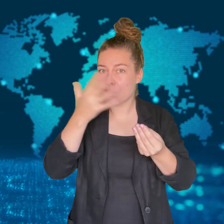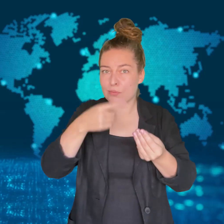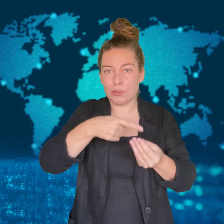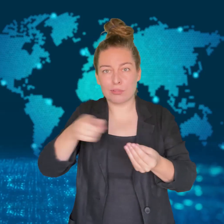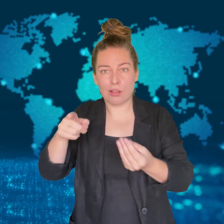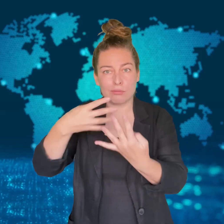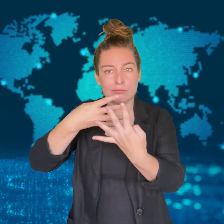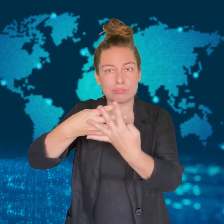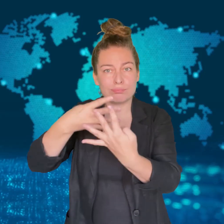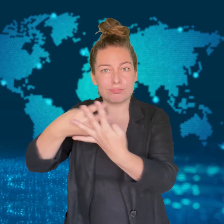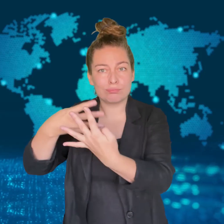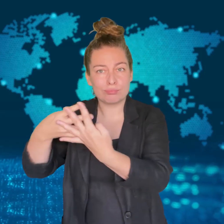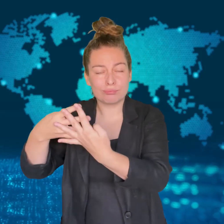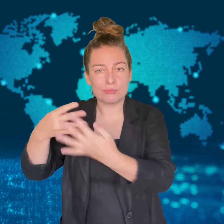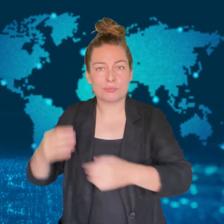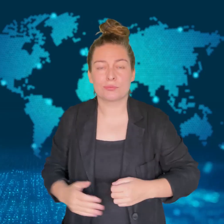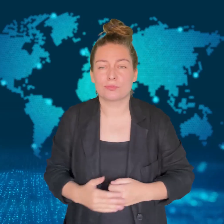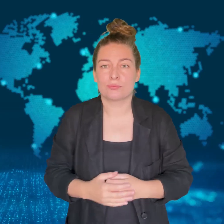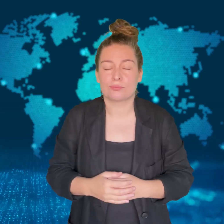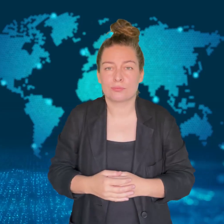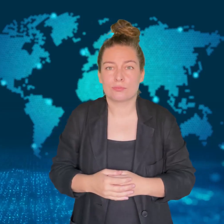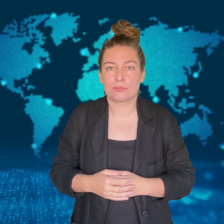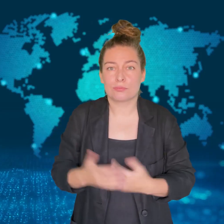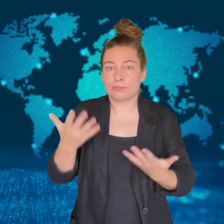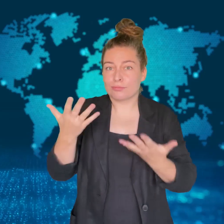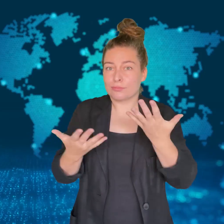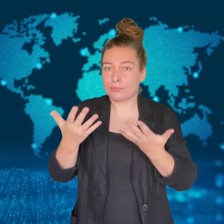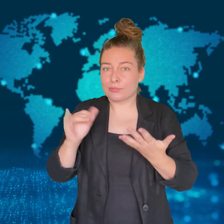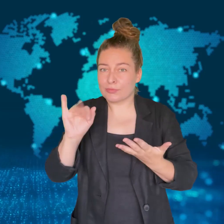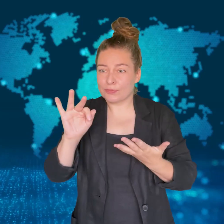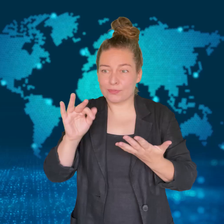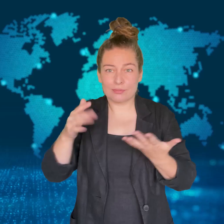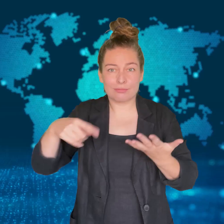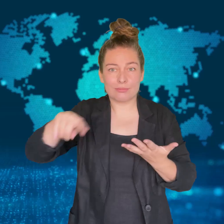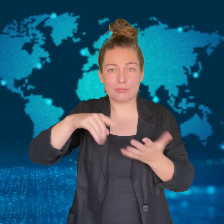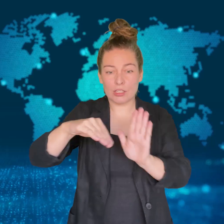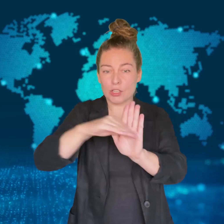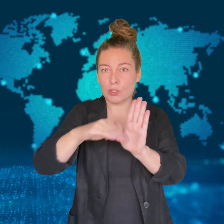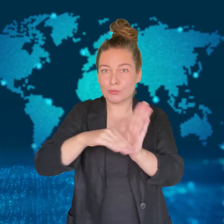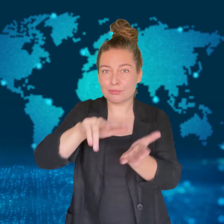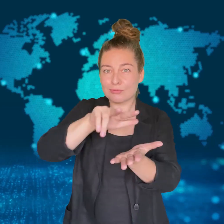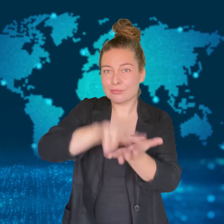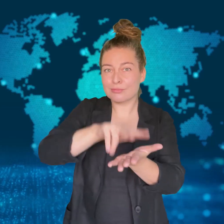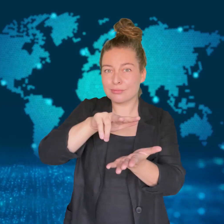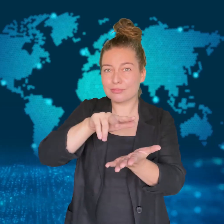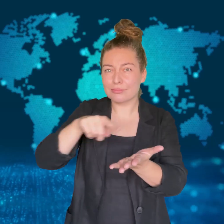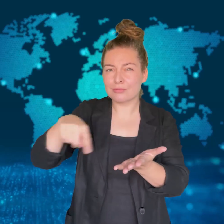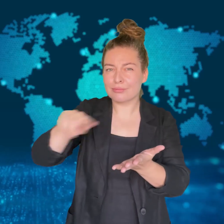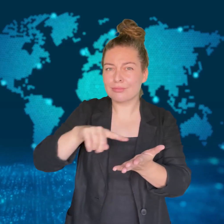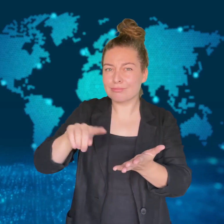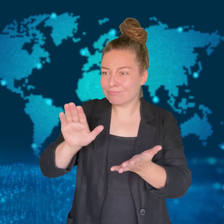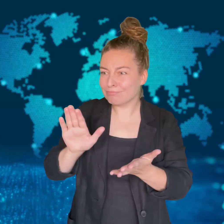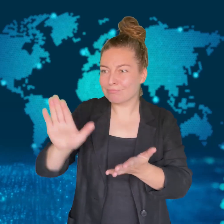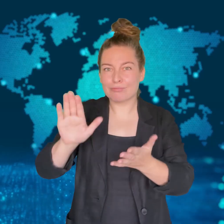and incarceration than non-Indigenous people.